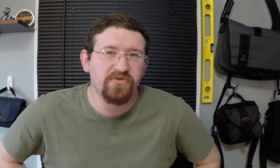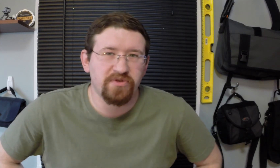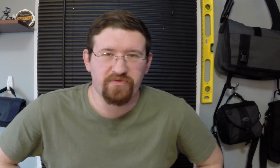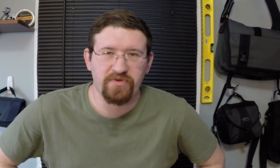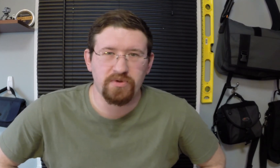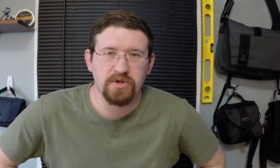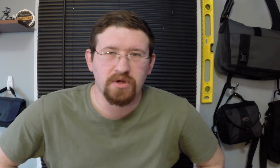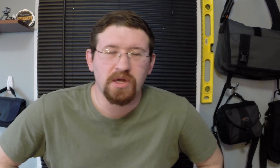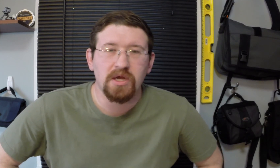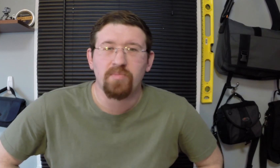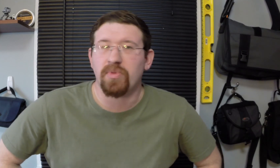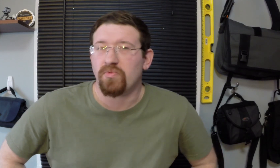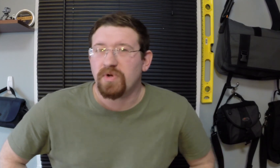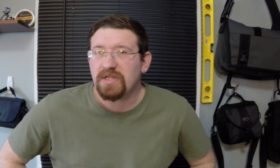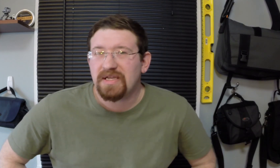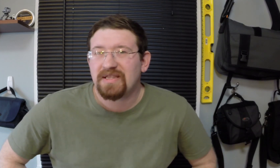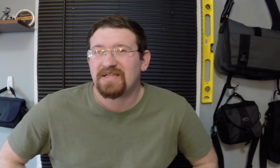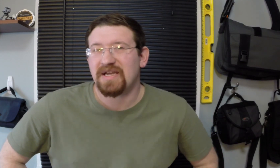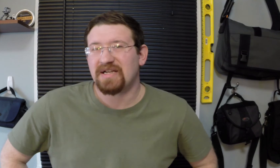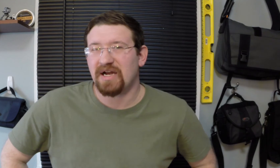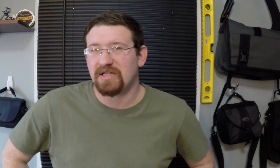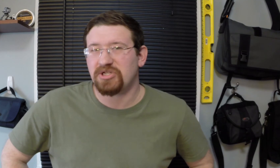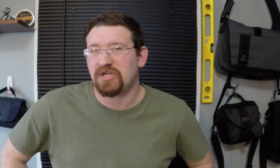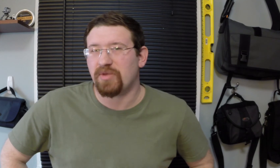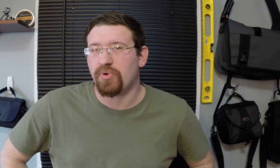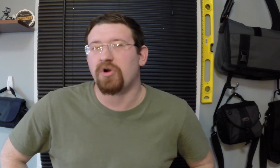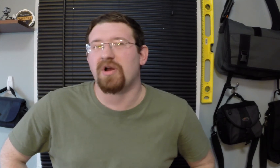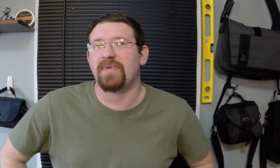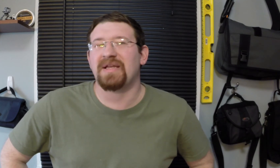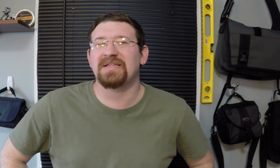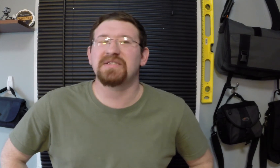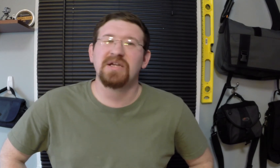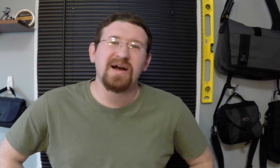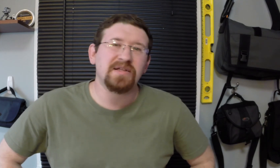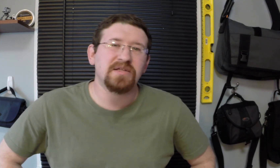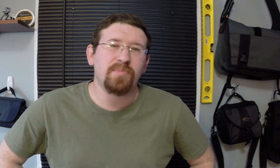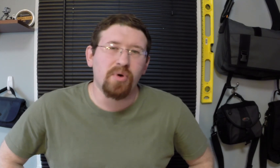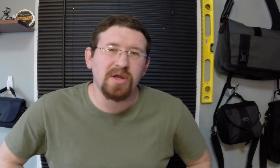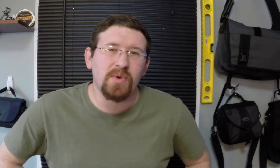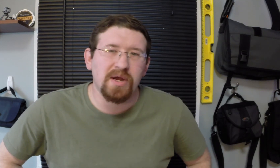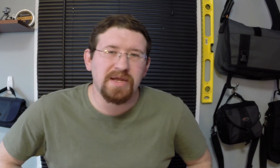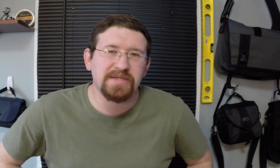for the future. But really, the technology and the programming is not to the point where it needs to be